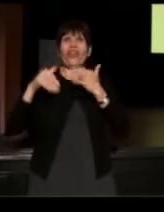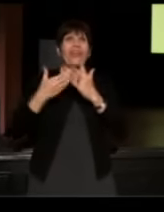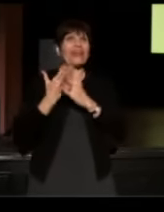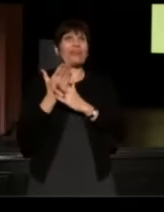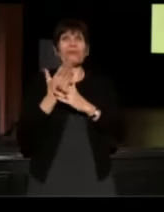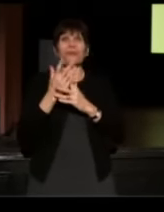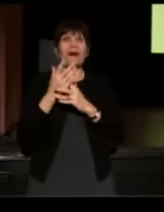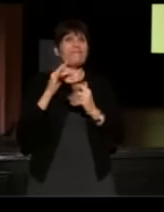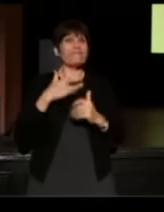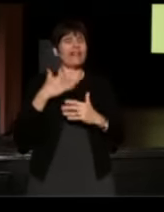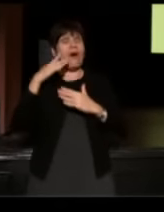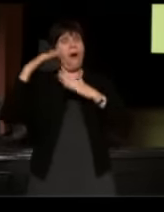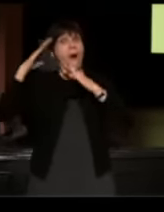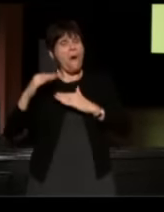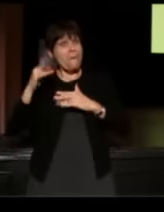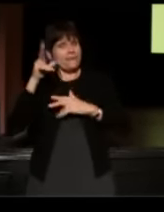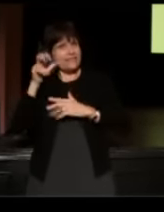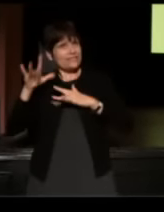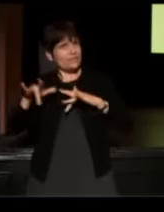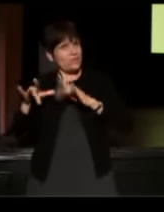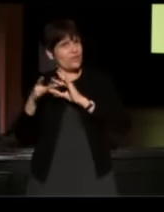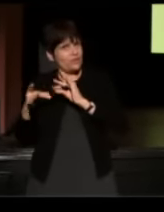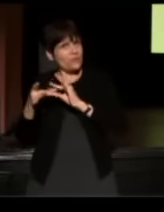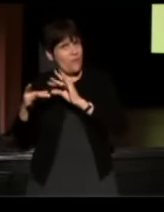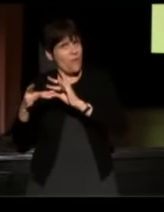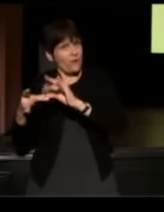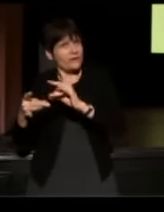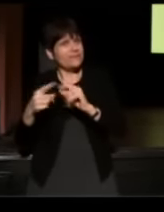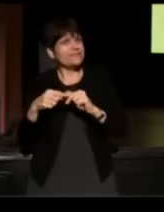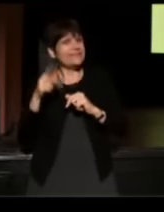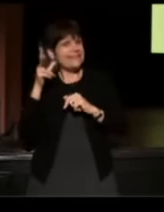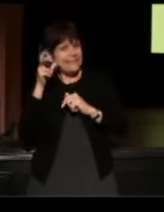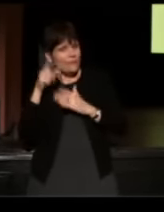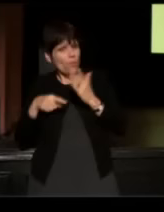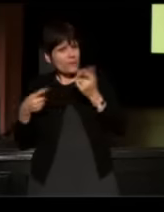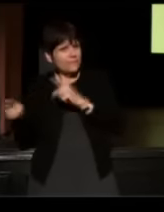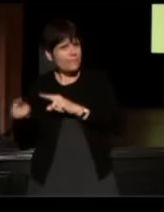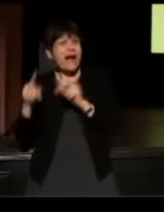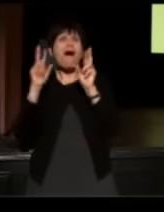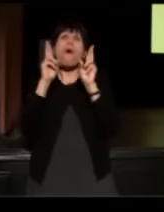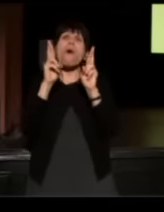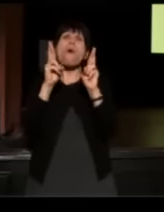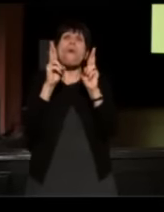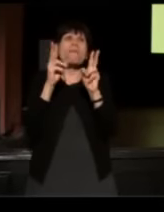over the last bunch of weeks, hearing what's happening and I hope that we can figure out a way to use this